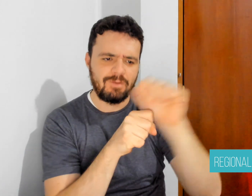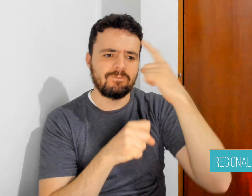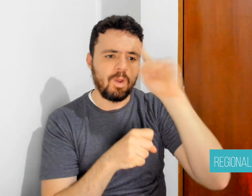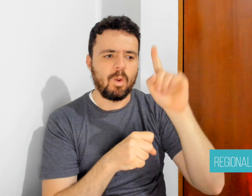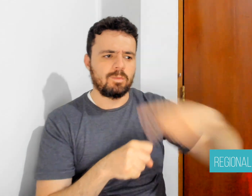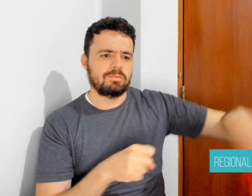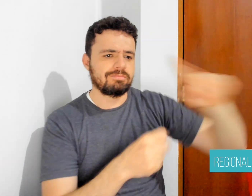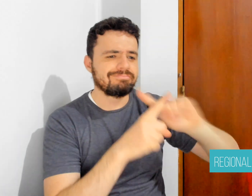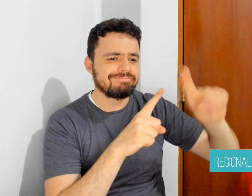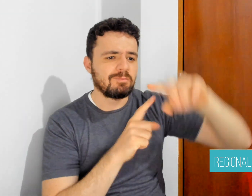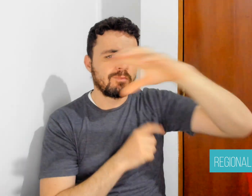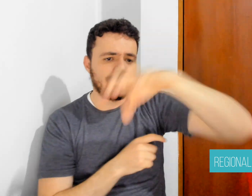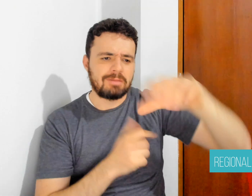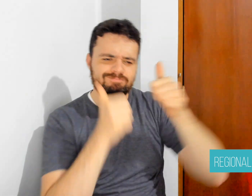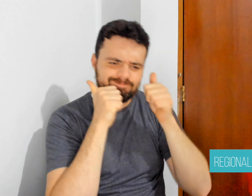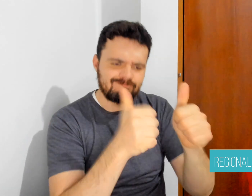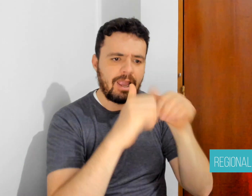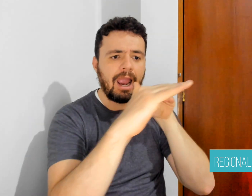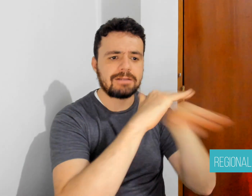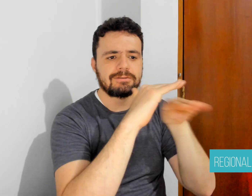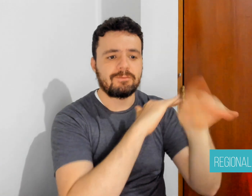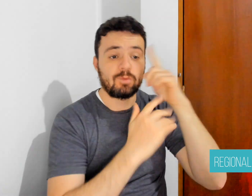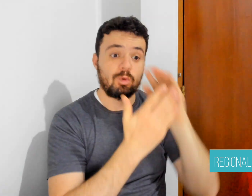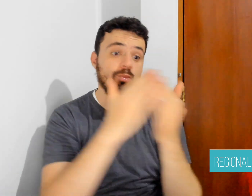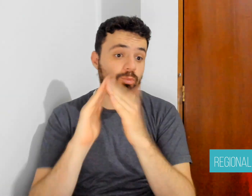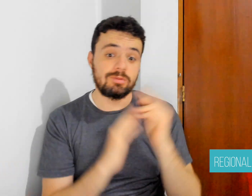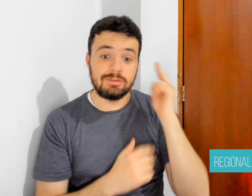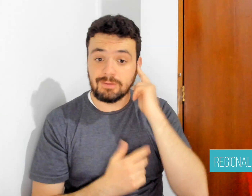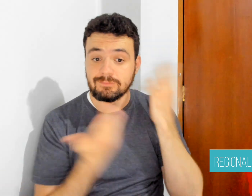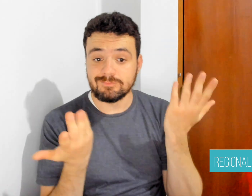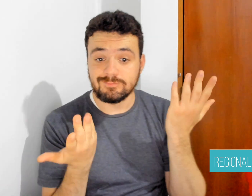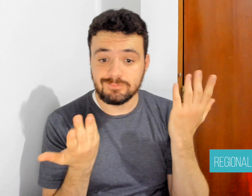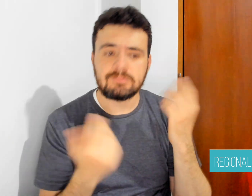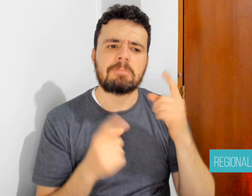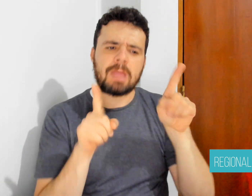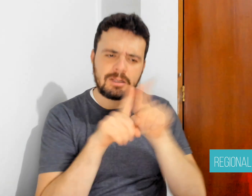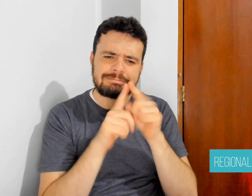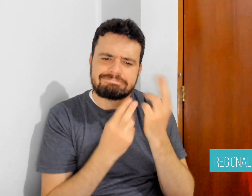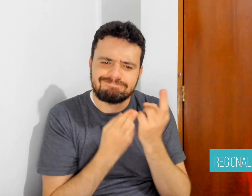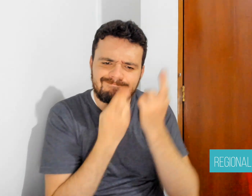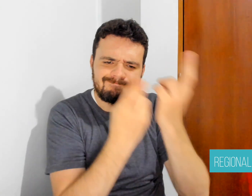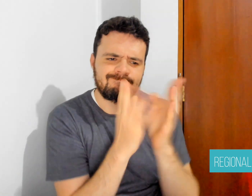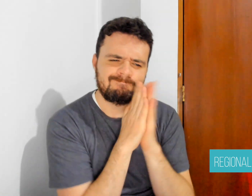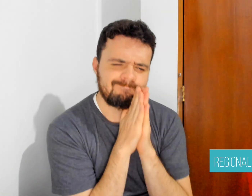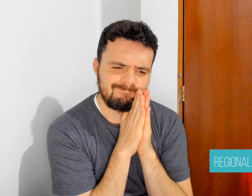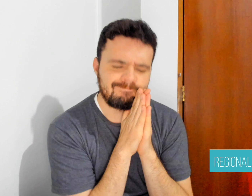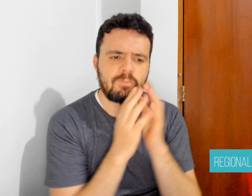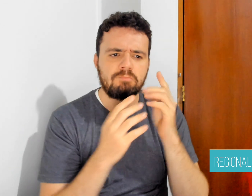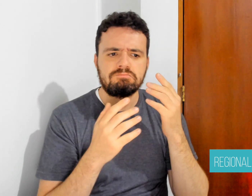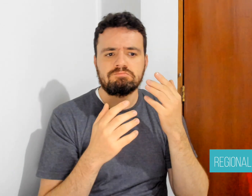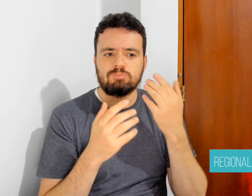working toward accessibility in all public offices. He also